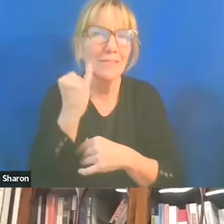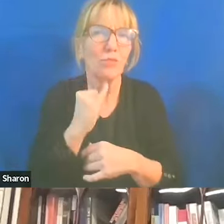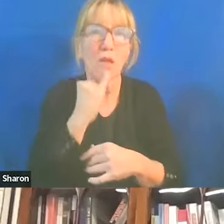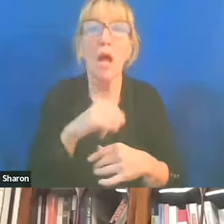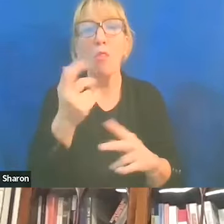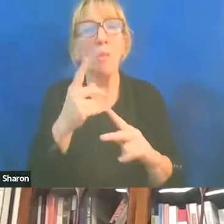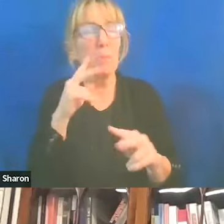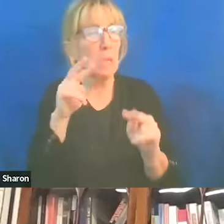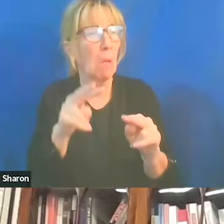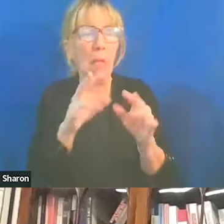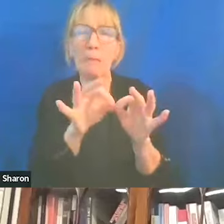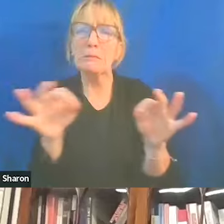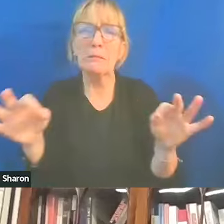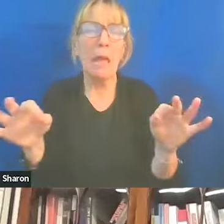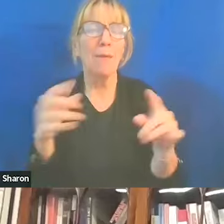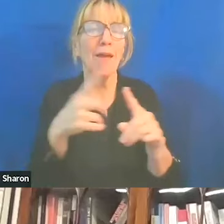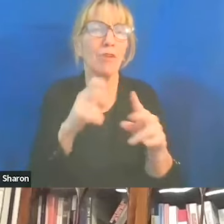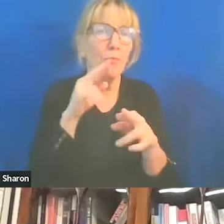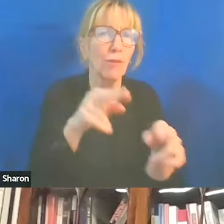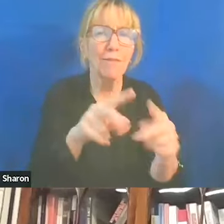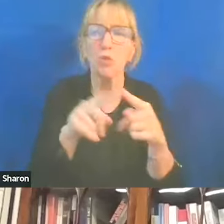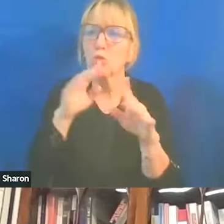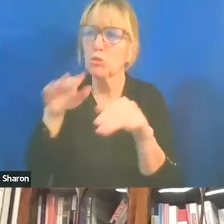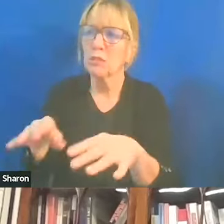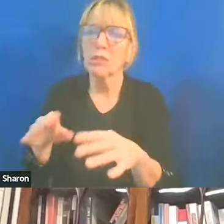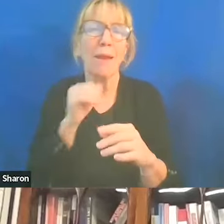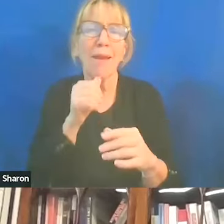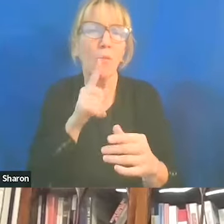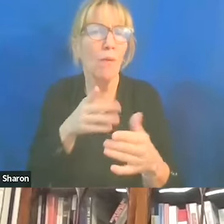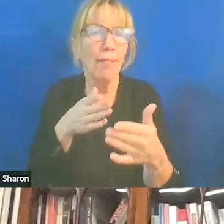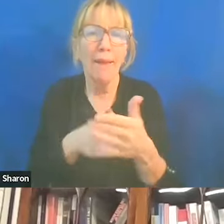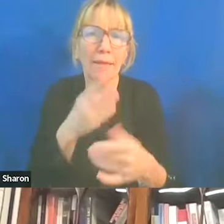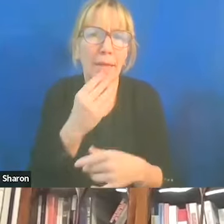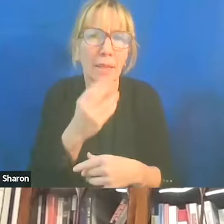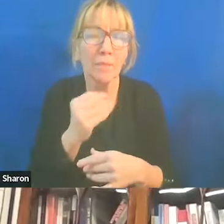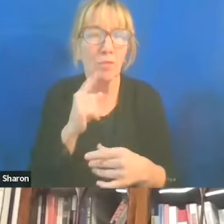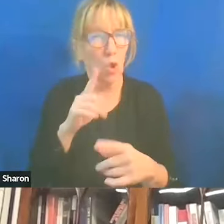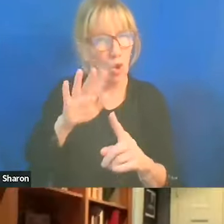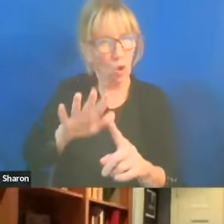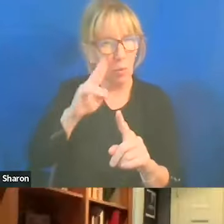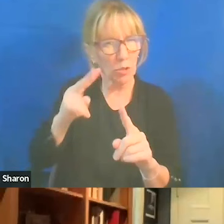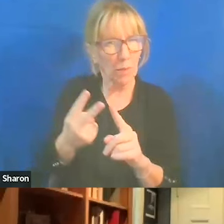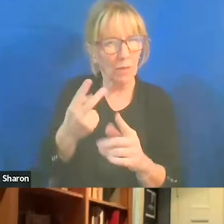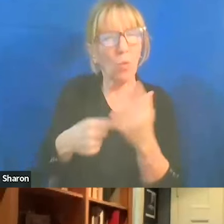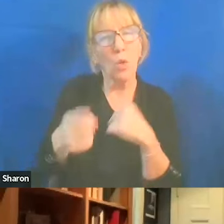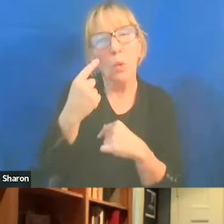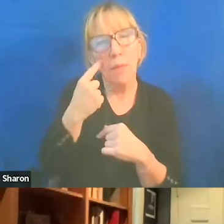So that seems to be one of the kind of gray areas. How do you understand that slogan as a concrete example?